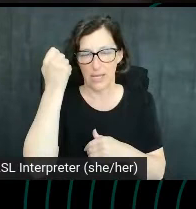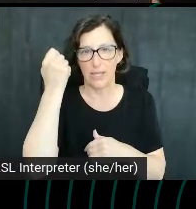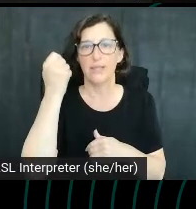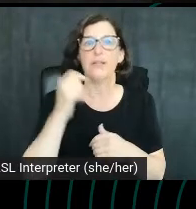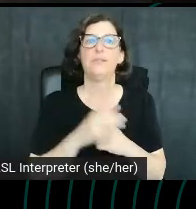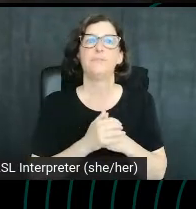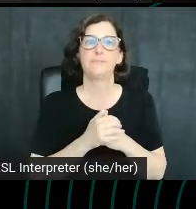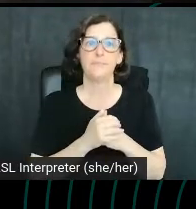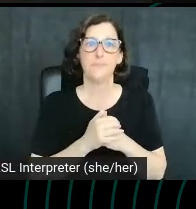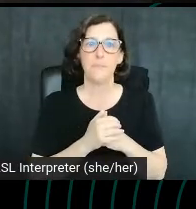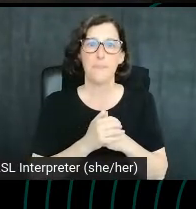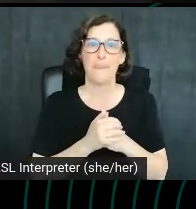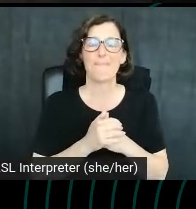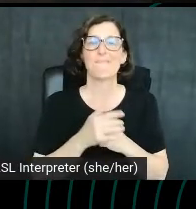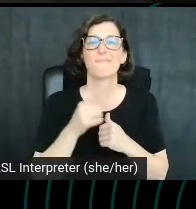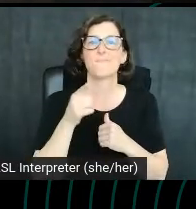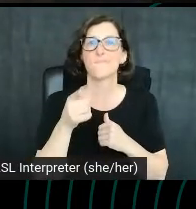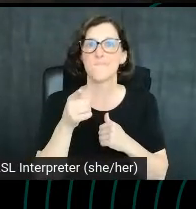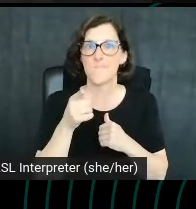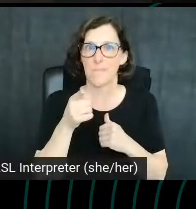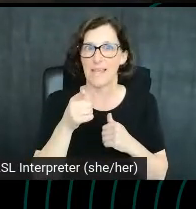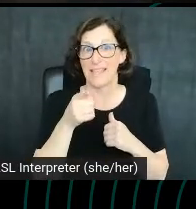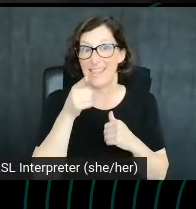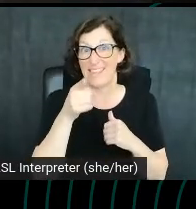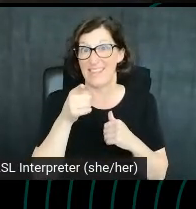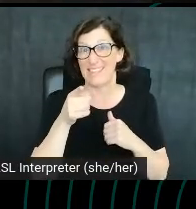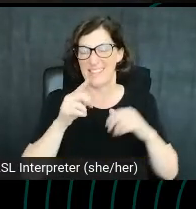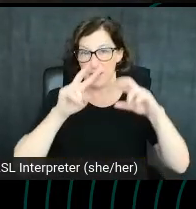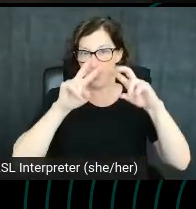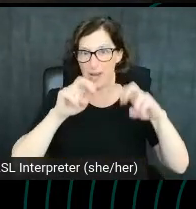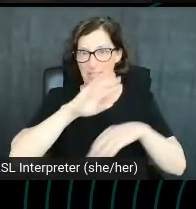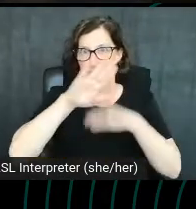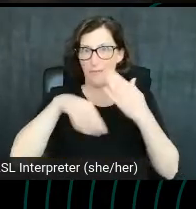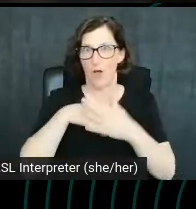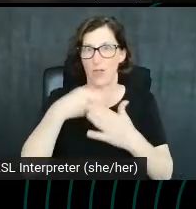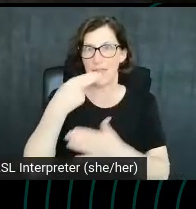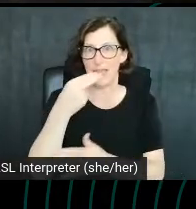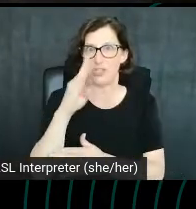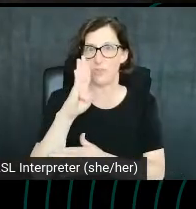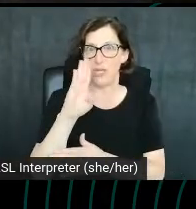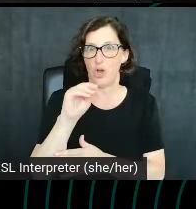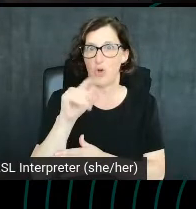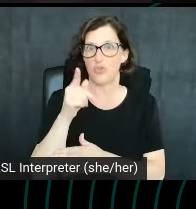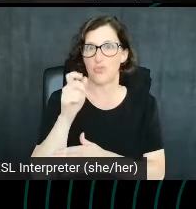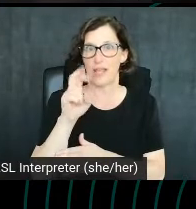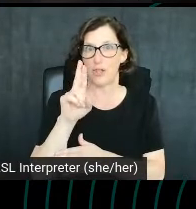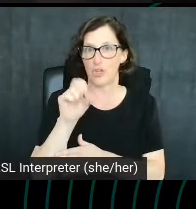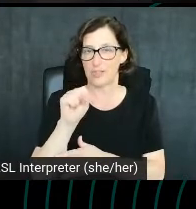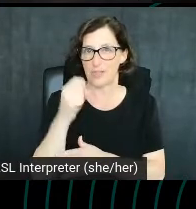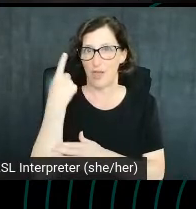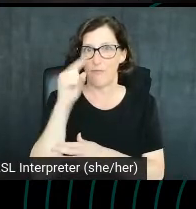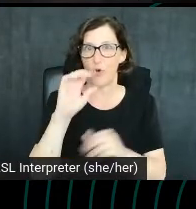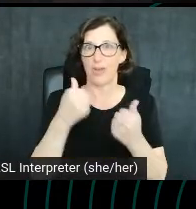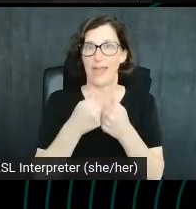did a breakdown of all the HBO trailers for Game of Thrones, which goes back to what Mark was saying before.